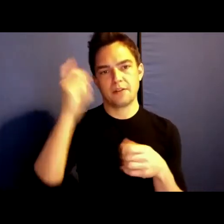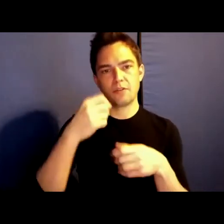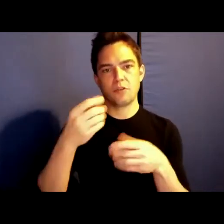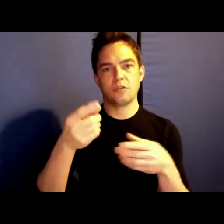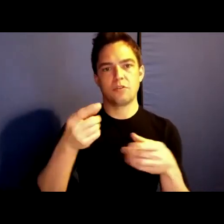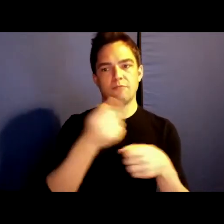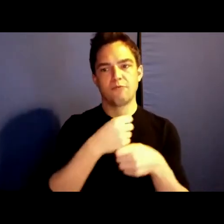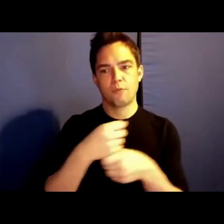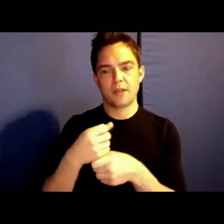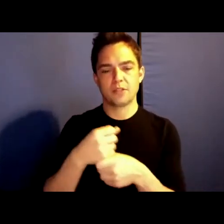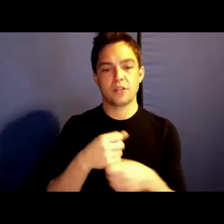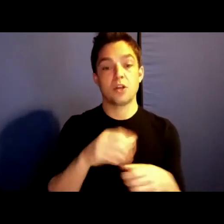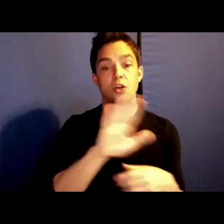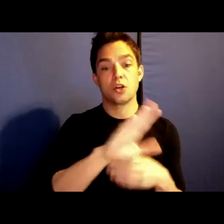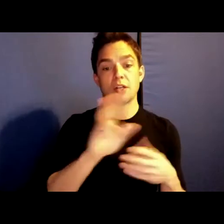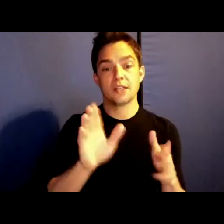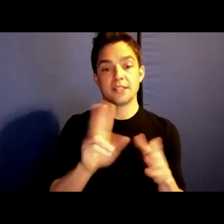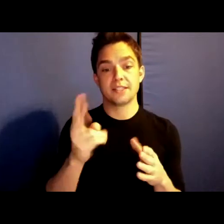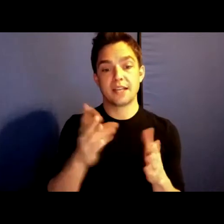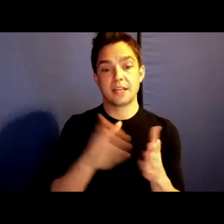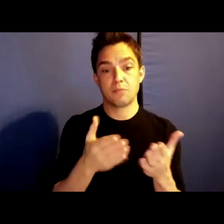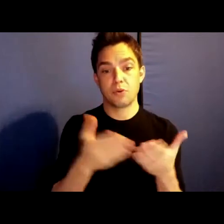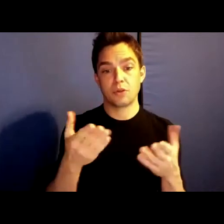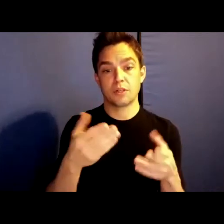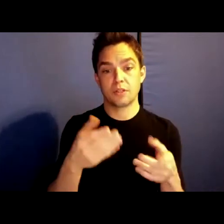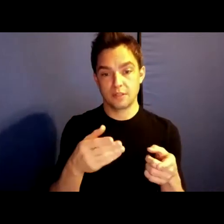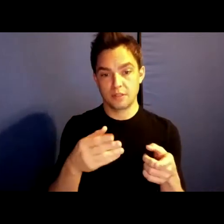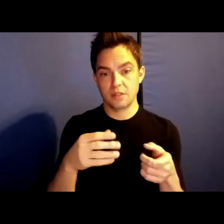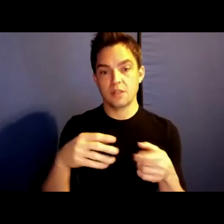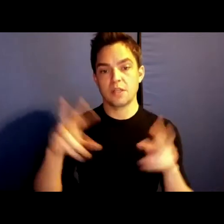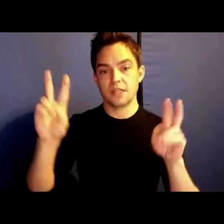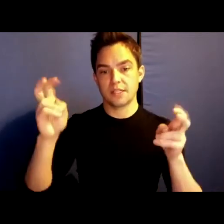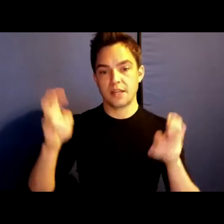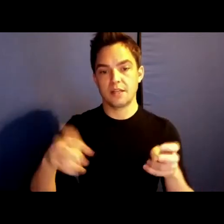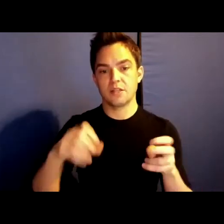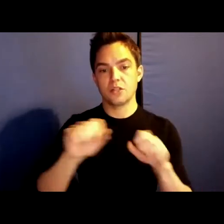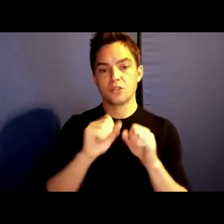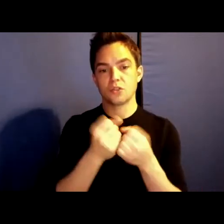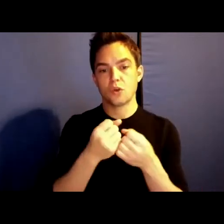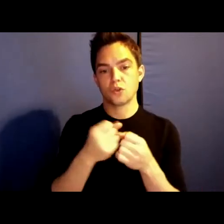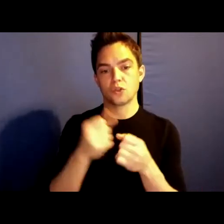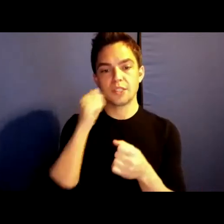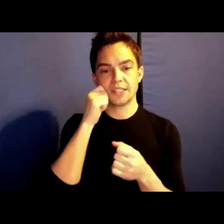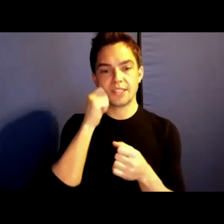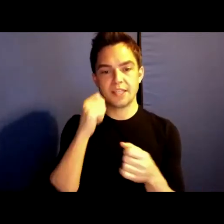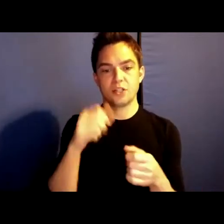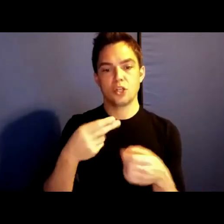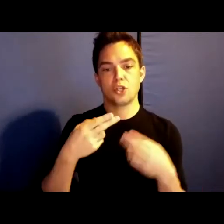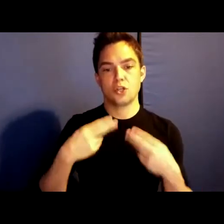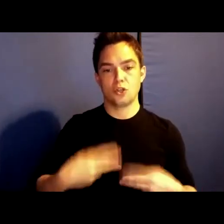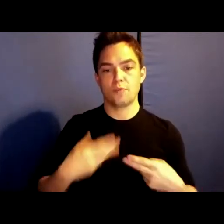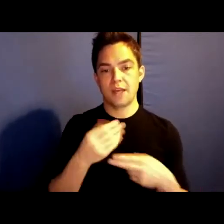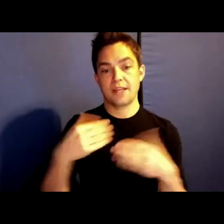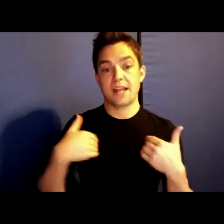Her second book, tentatively entitled the Social Skin: Humans and Animals in India,